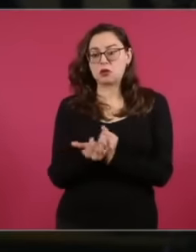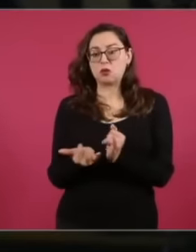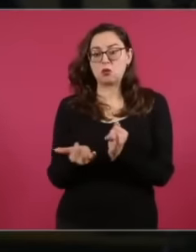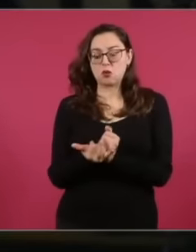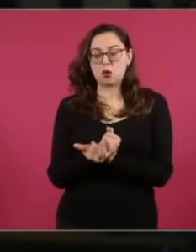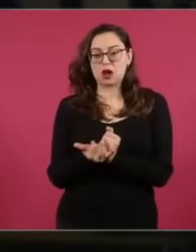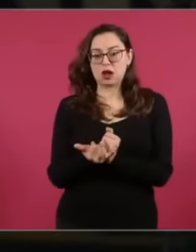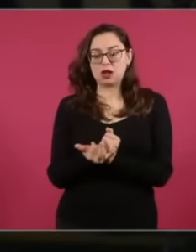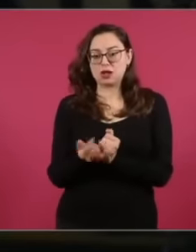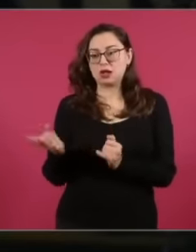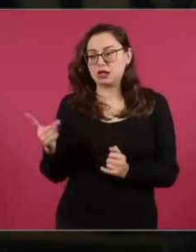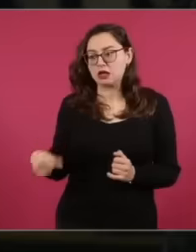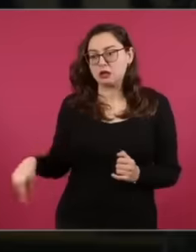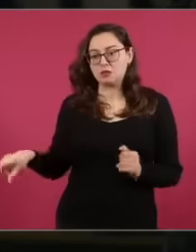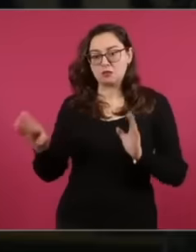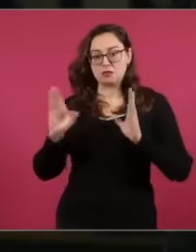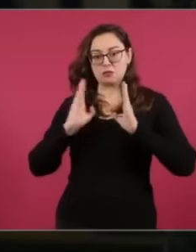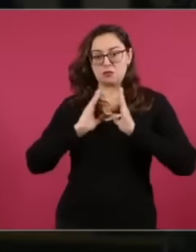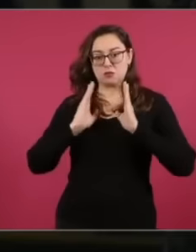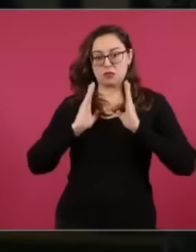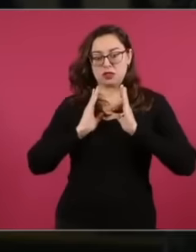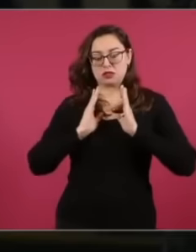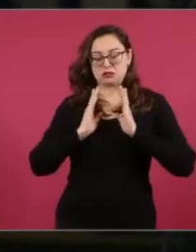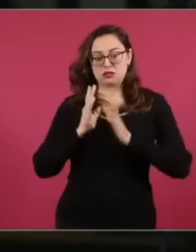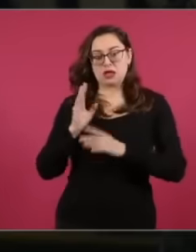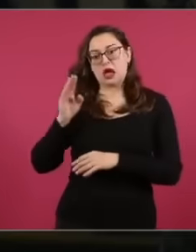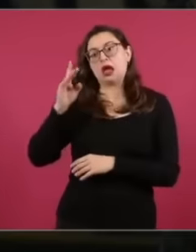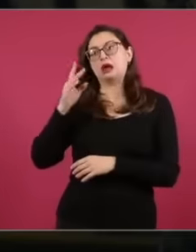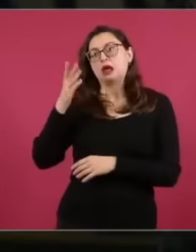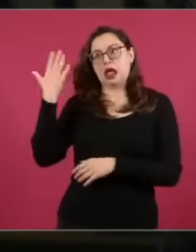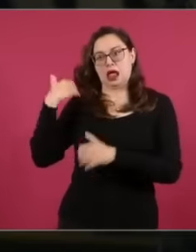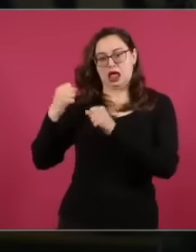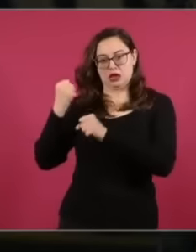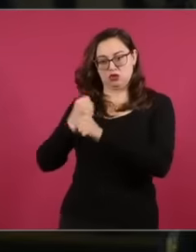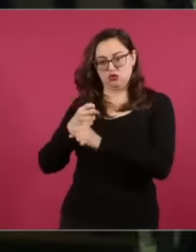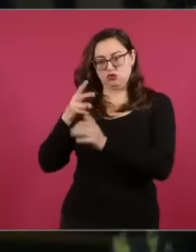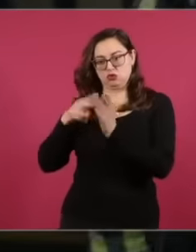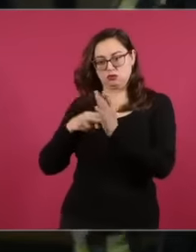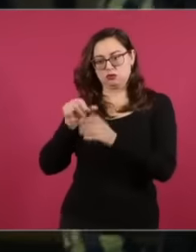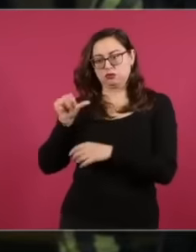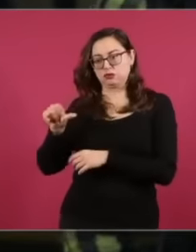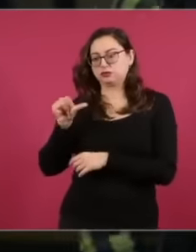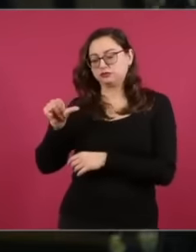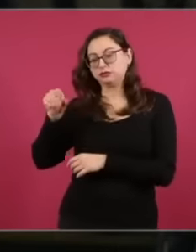that there could be to undermine precisely this type of institutions with the speeches that were